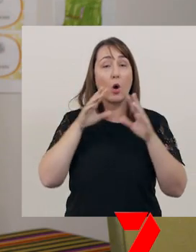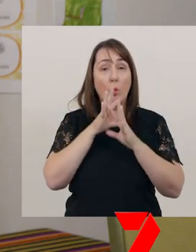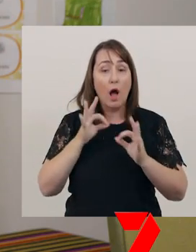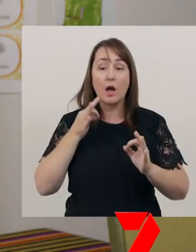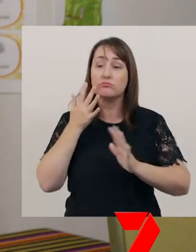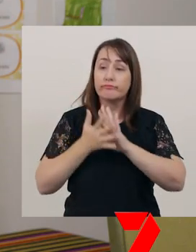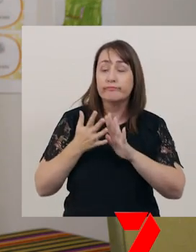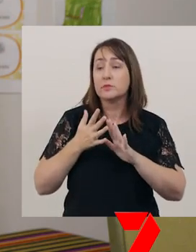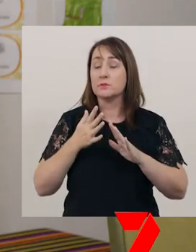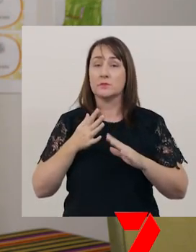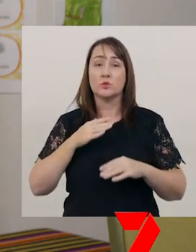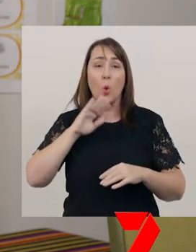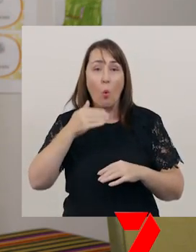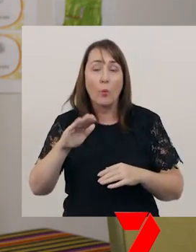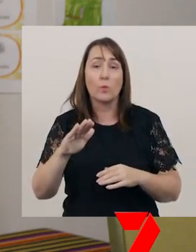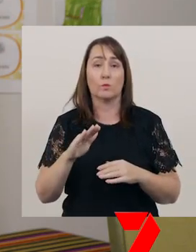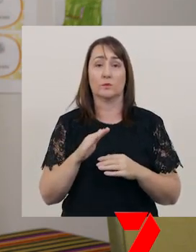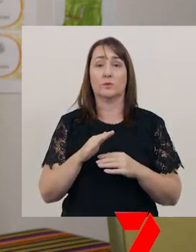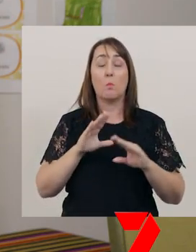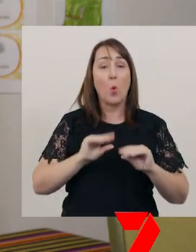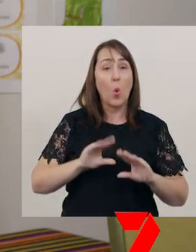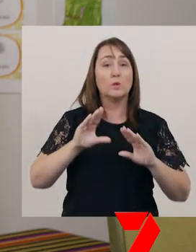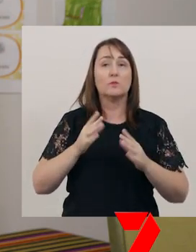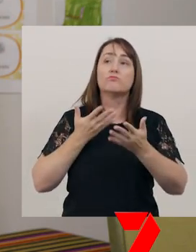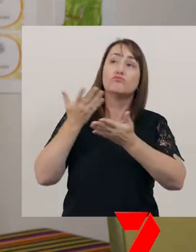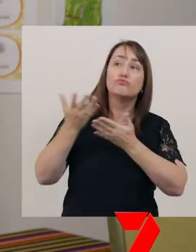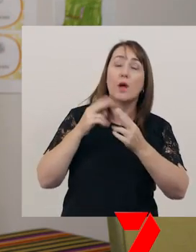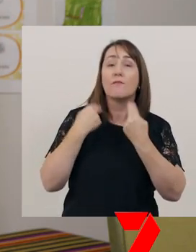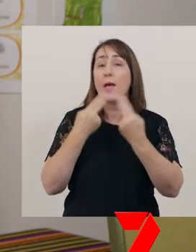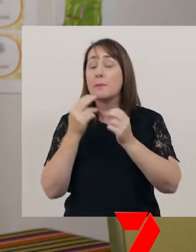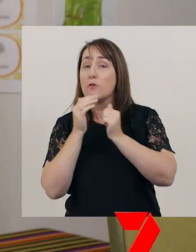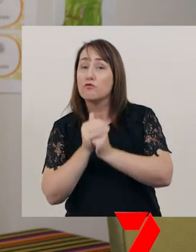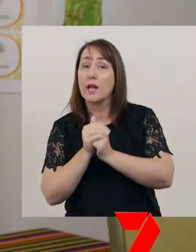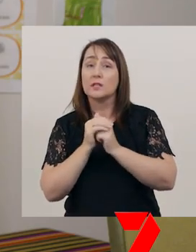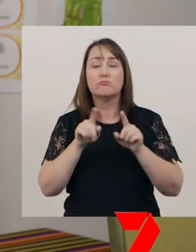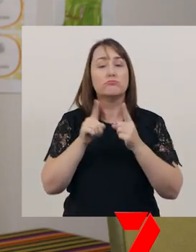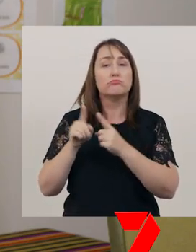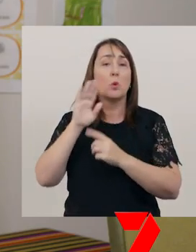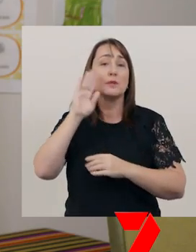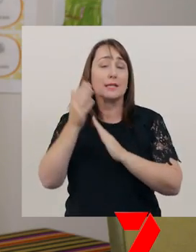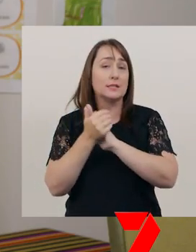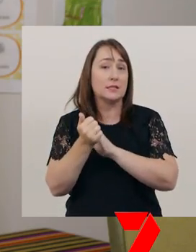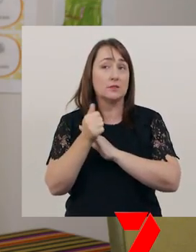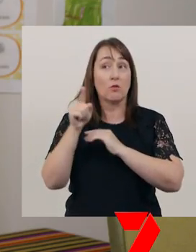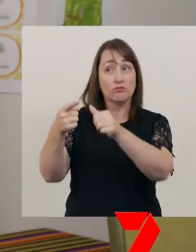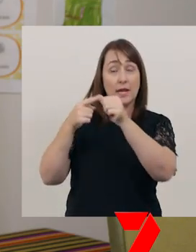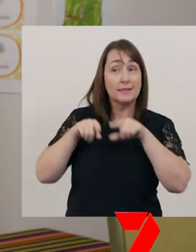when you are talking to your family and friends? Do they react differently when you speak in different ways?